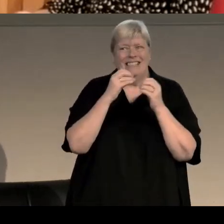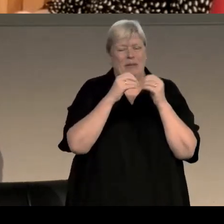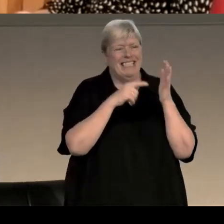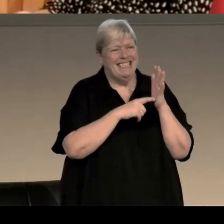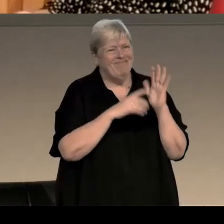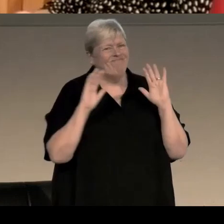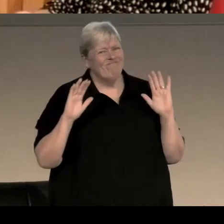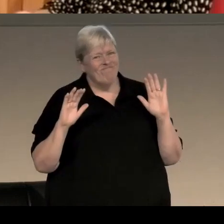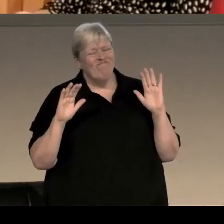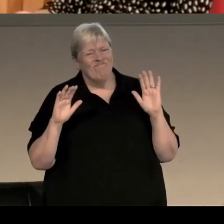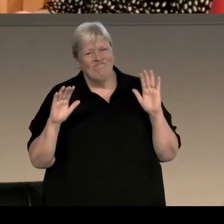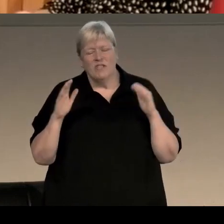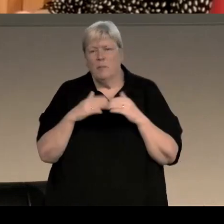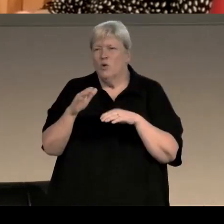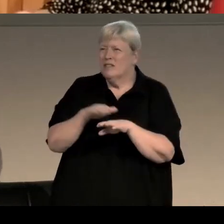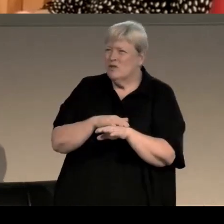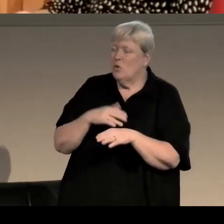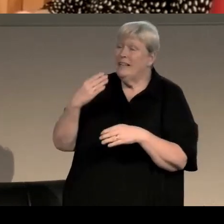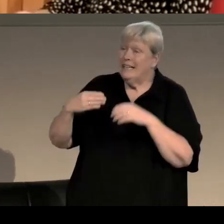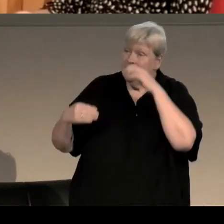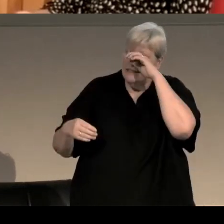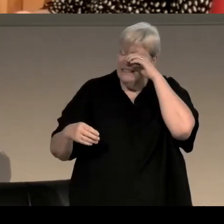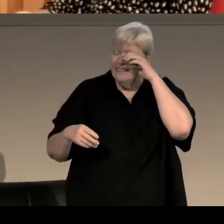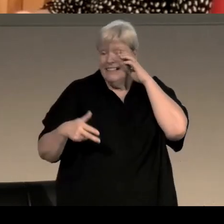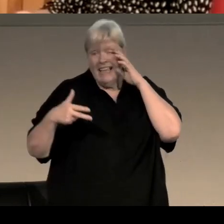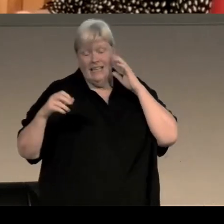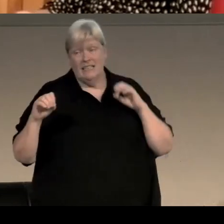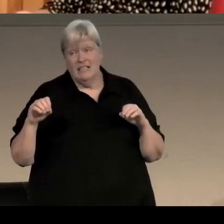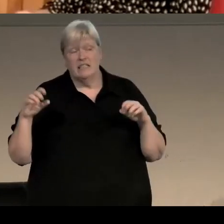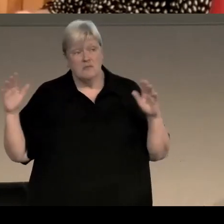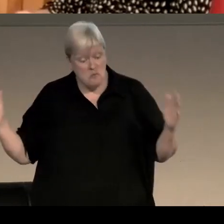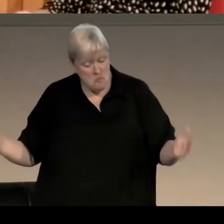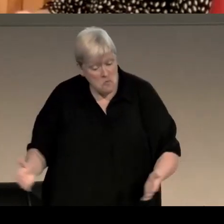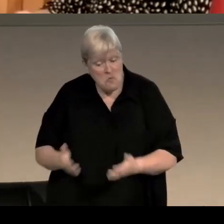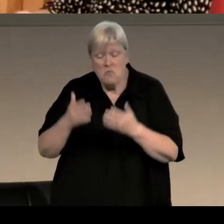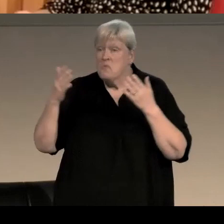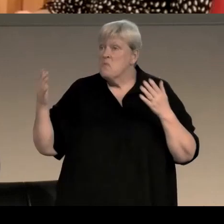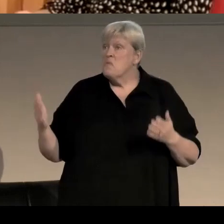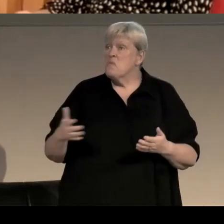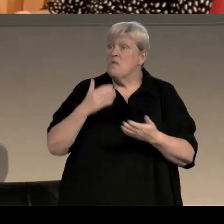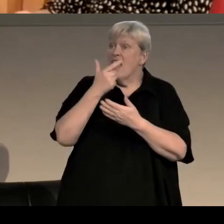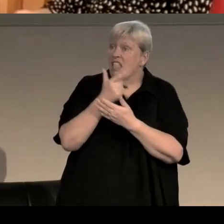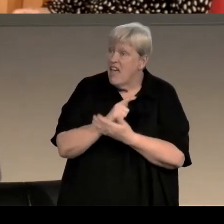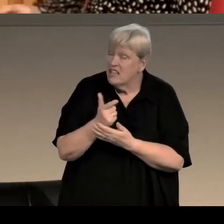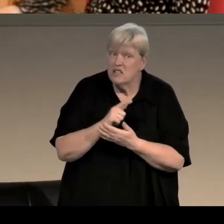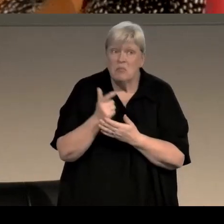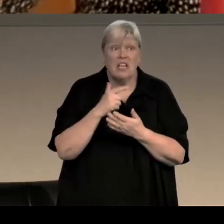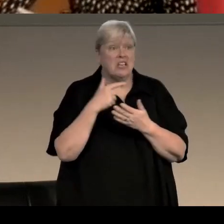I think in the 1980s there was a sort of surge of lesbian fiction, particularly lesbian crime fiction,